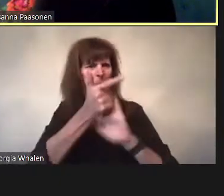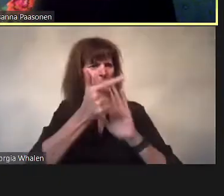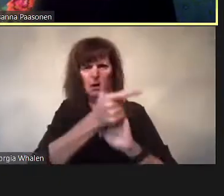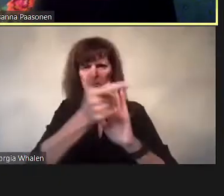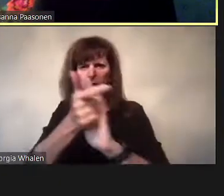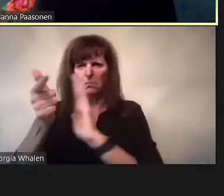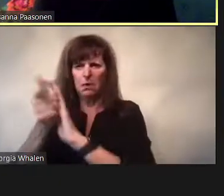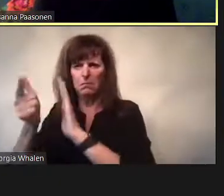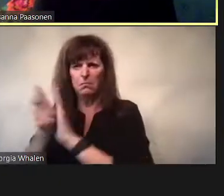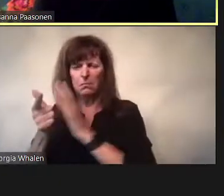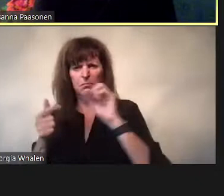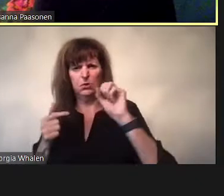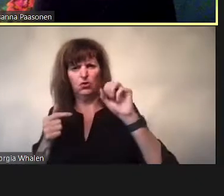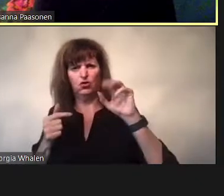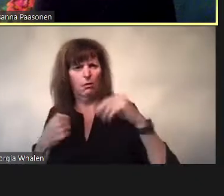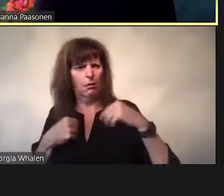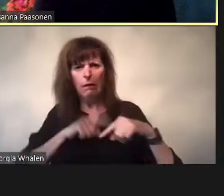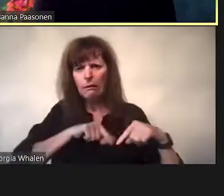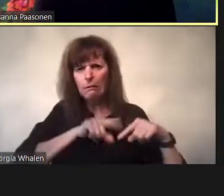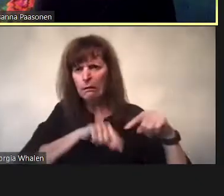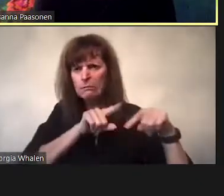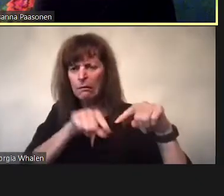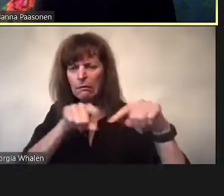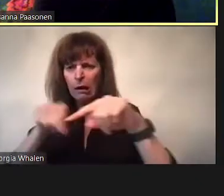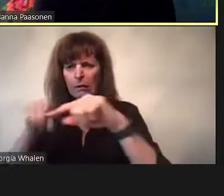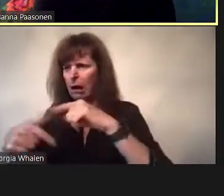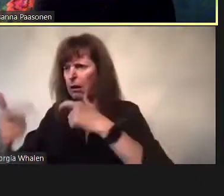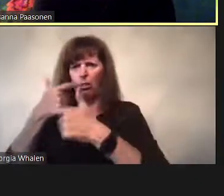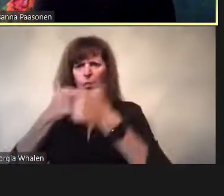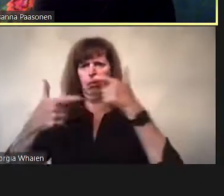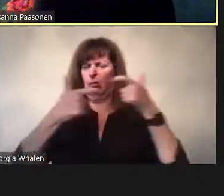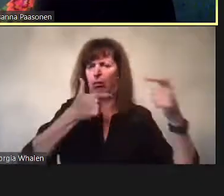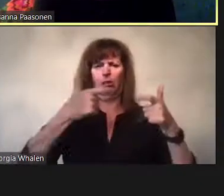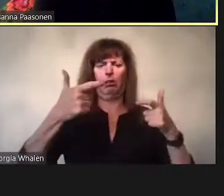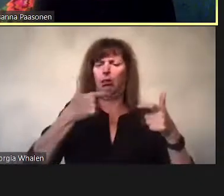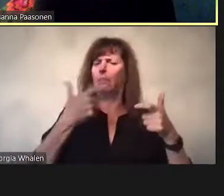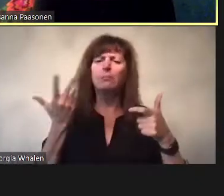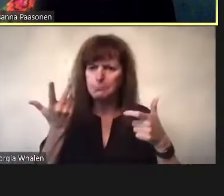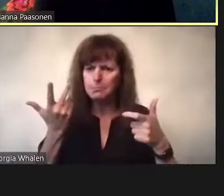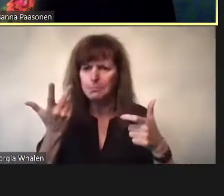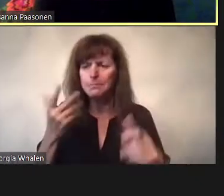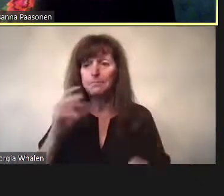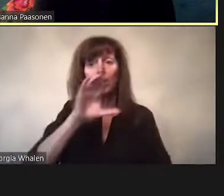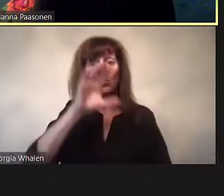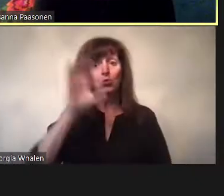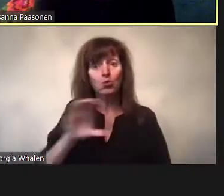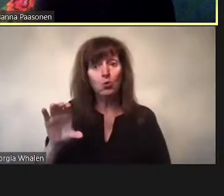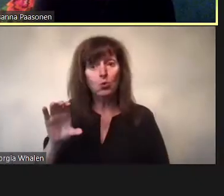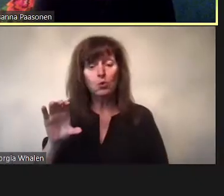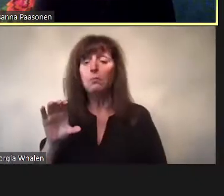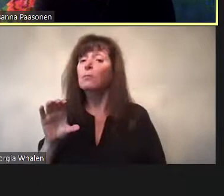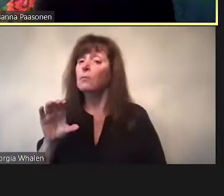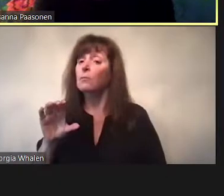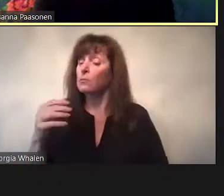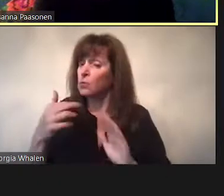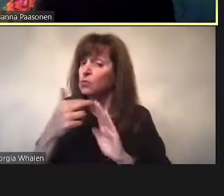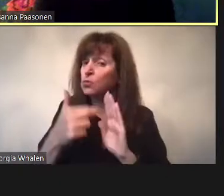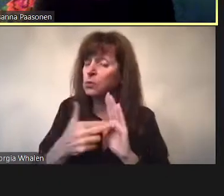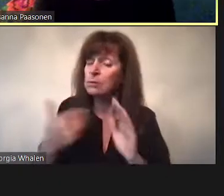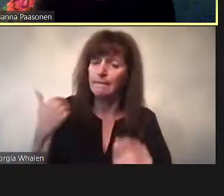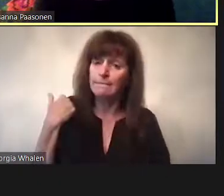This wave of doing sexuality and intimacy in multiple shapes and forms,